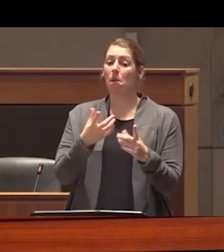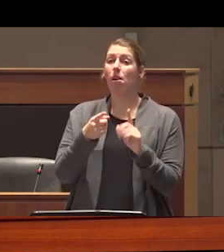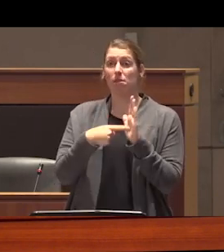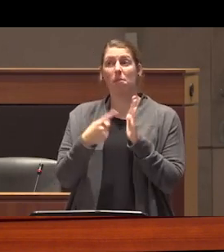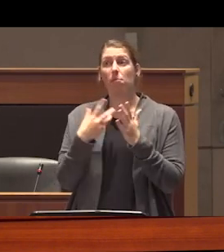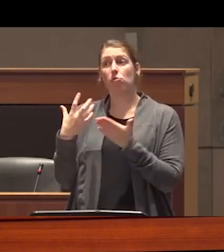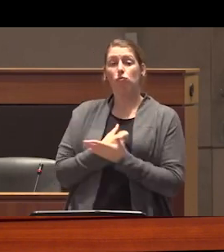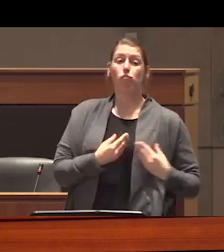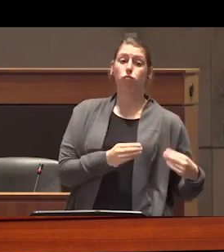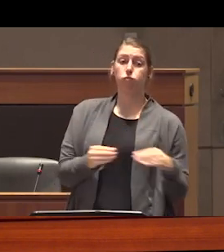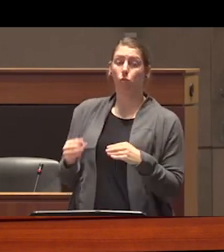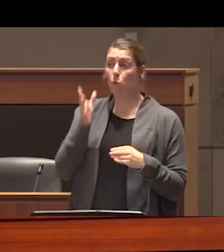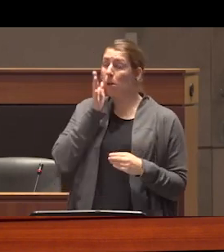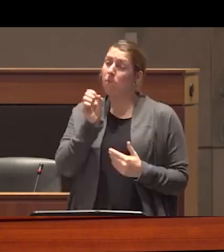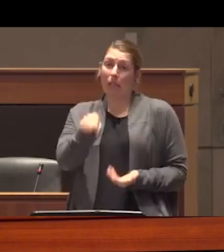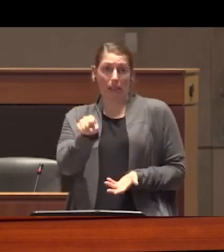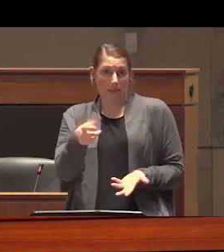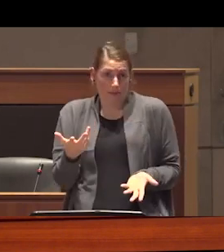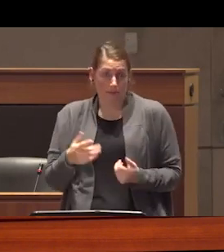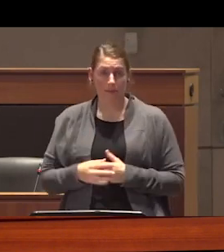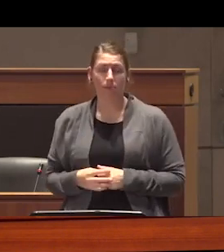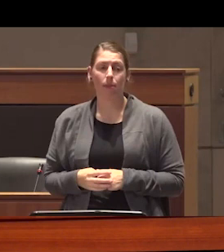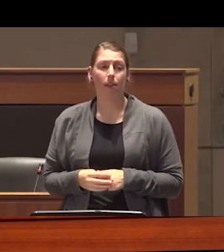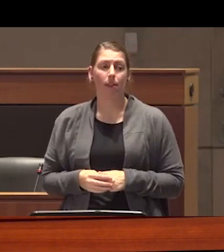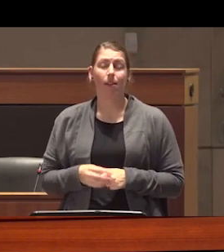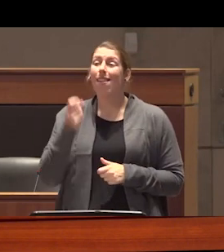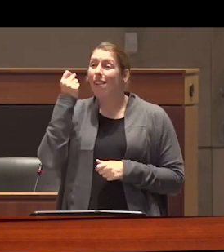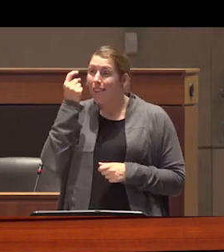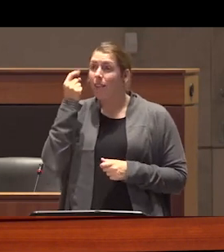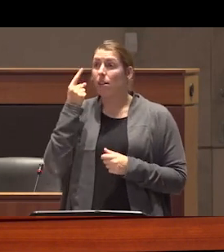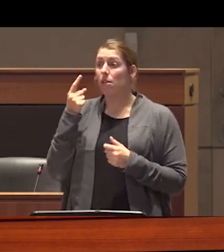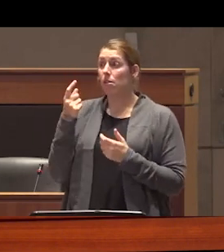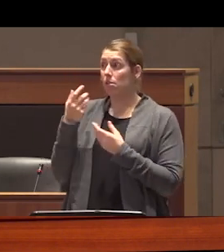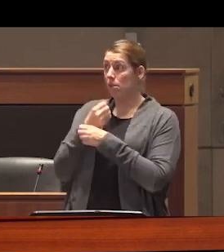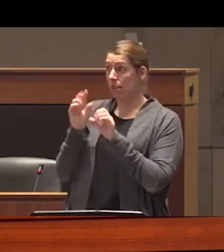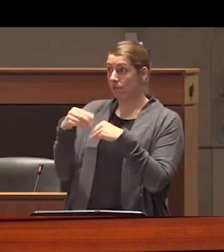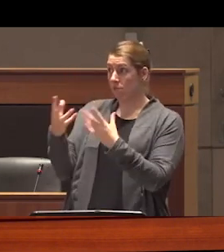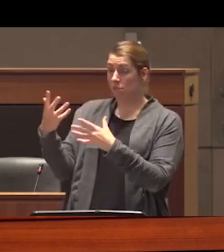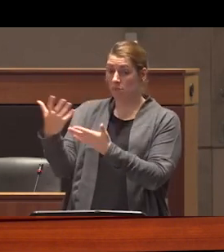street or diverted as it is referred to however this relates to the fact that Hydromorphone and